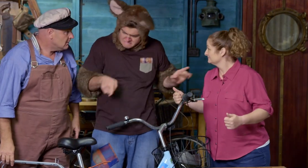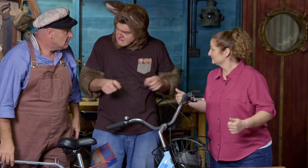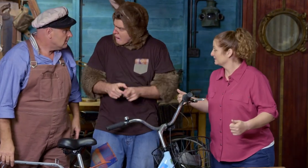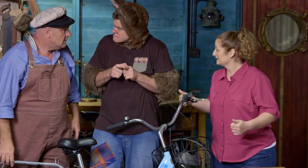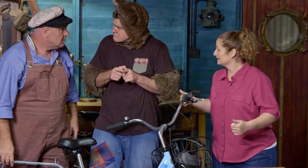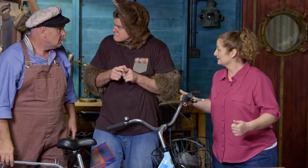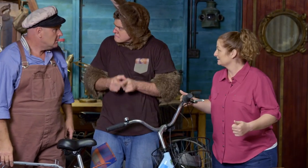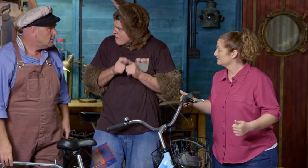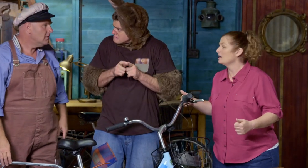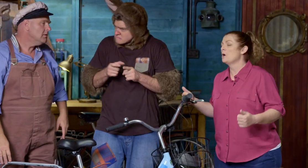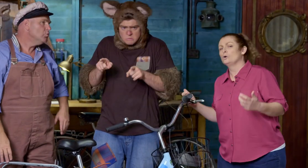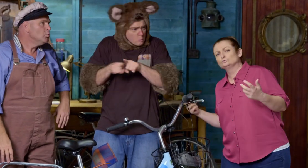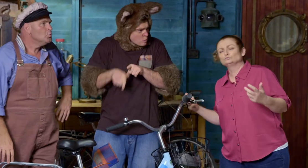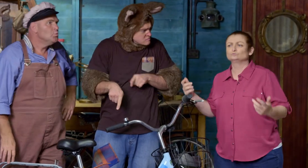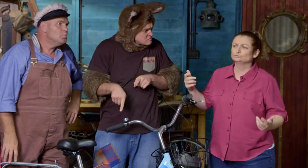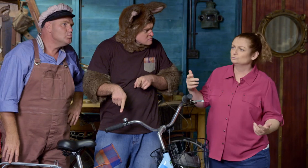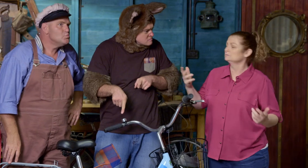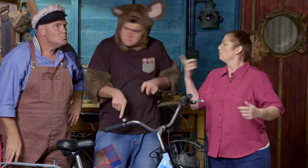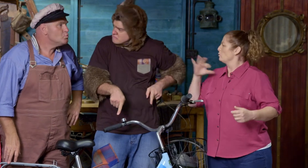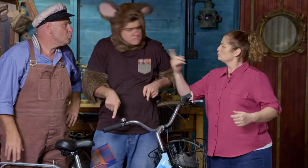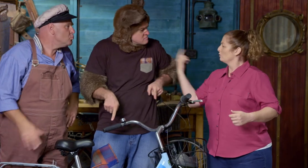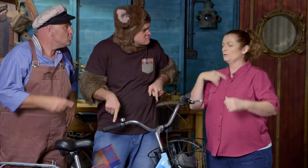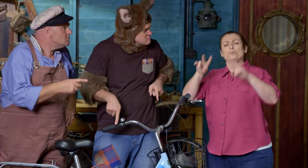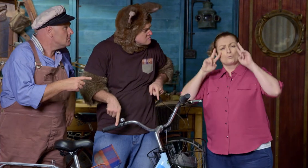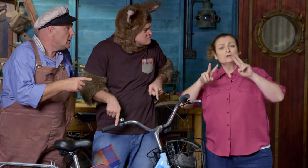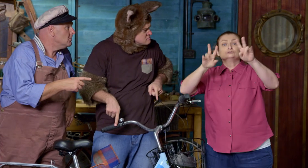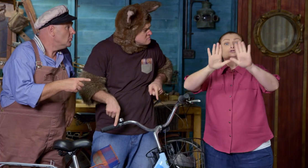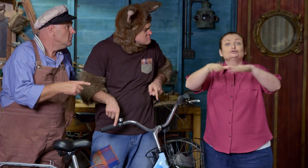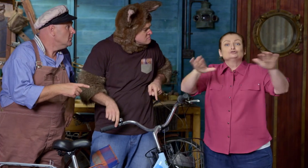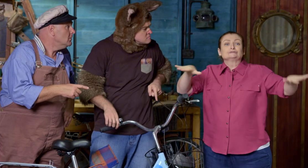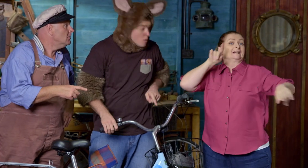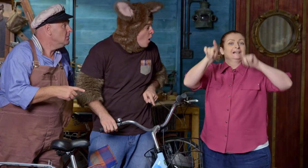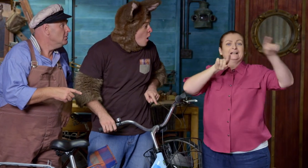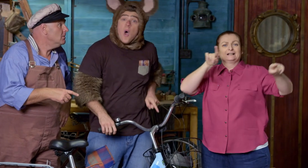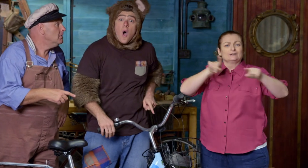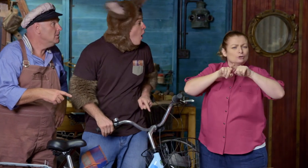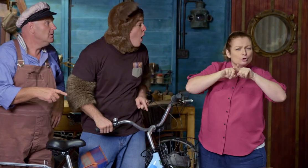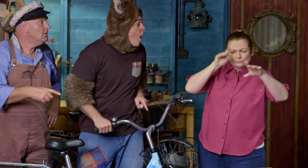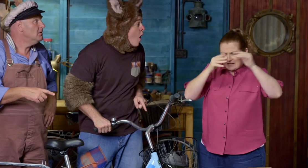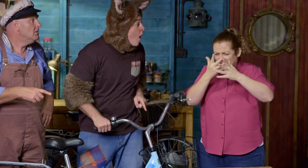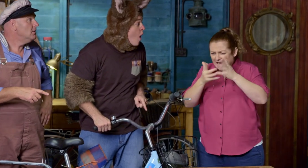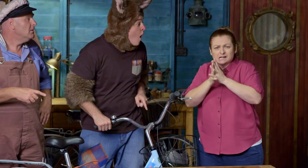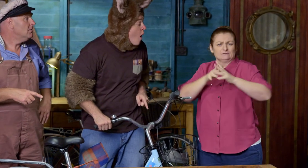Sally, Skip, is it hard to learn? Well, why don't we watch some children learning how to ride bikes